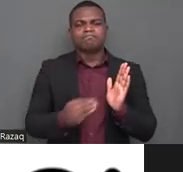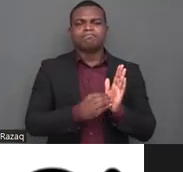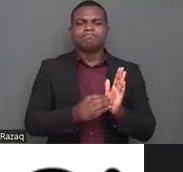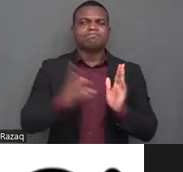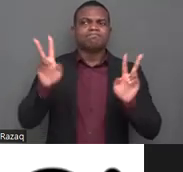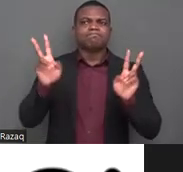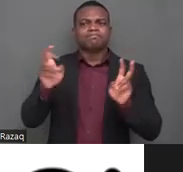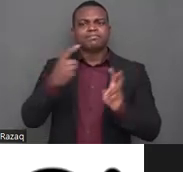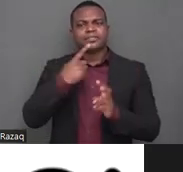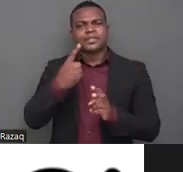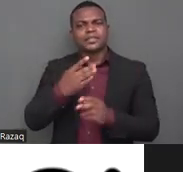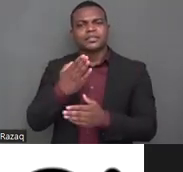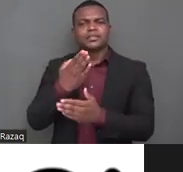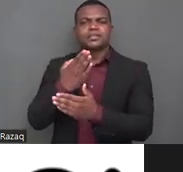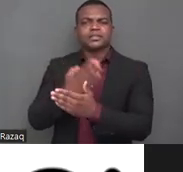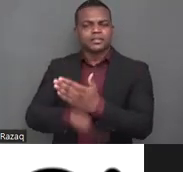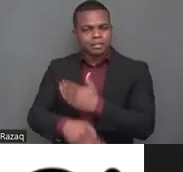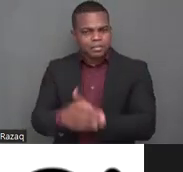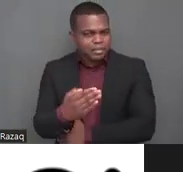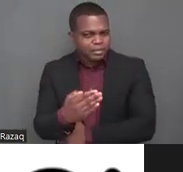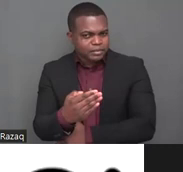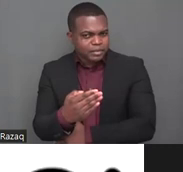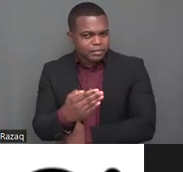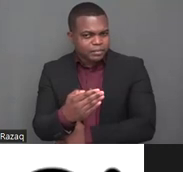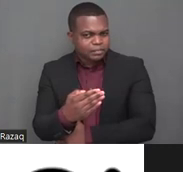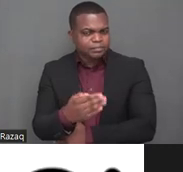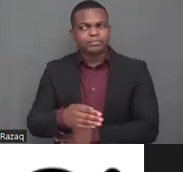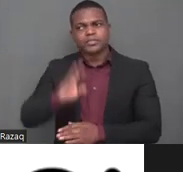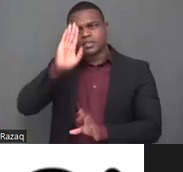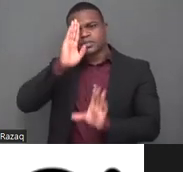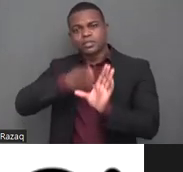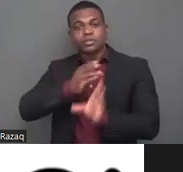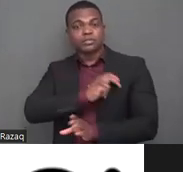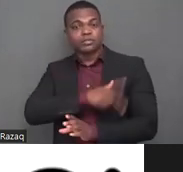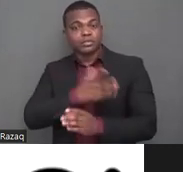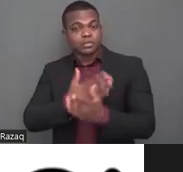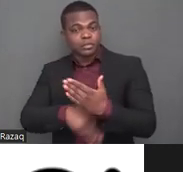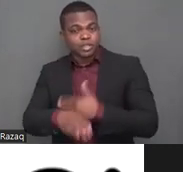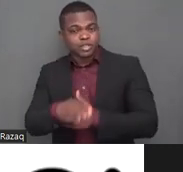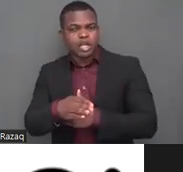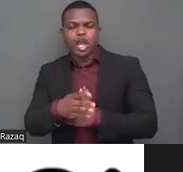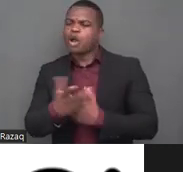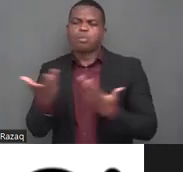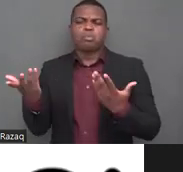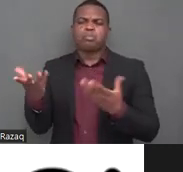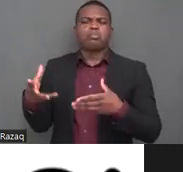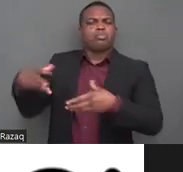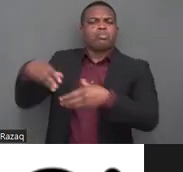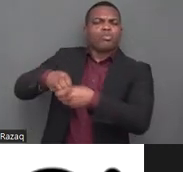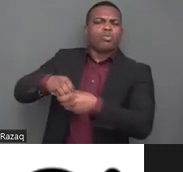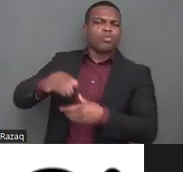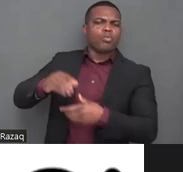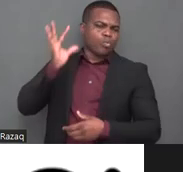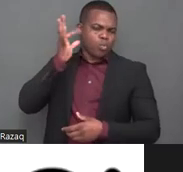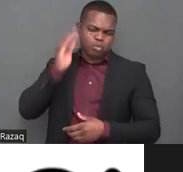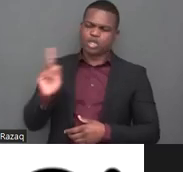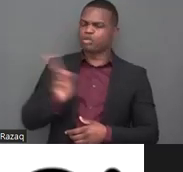women as general so this is kind of a long journey maybe two or three years applicating to the the